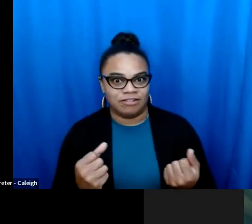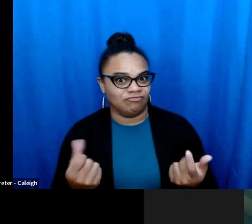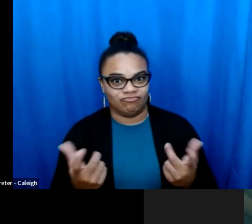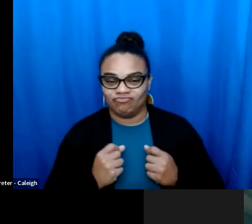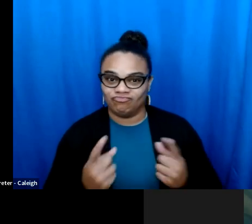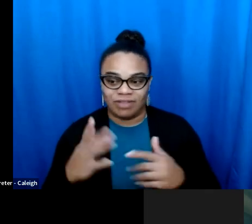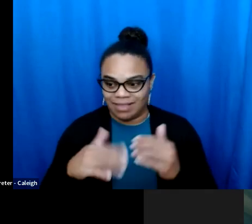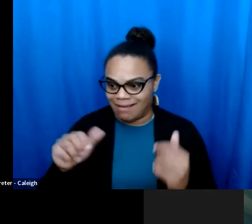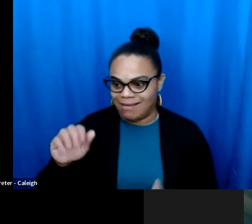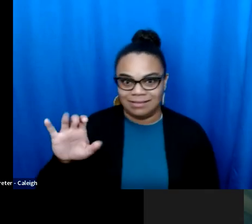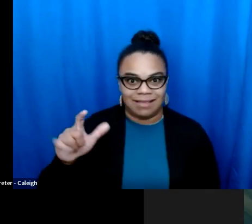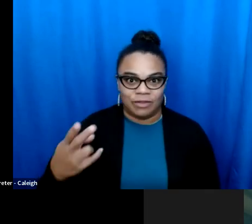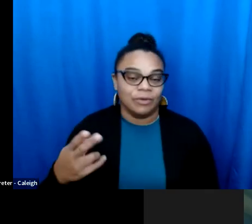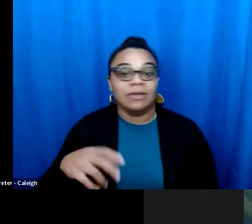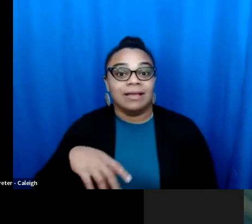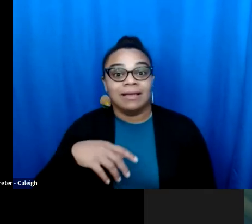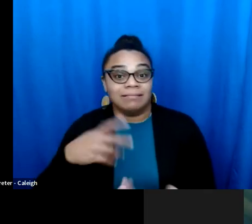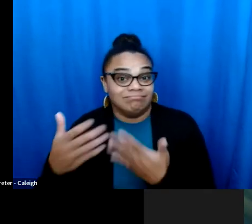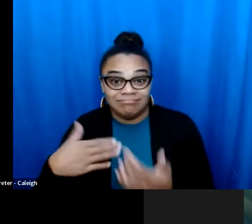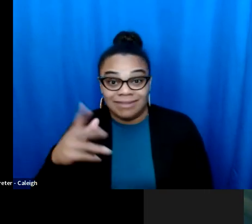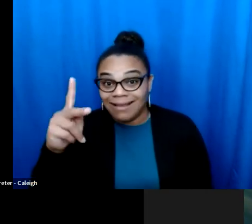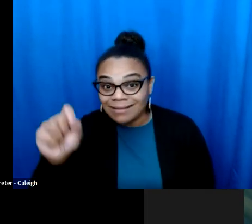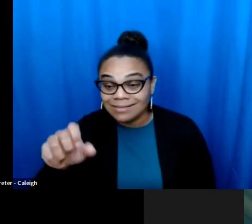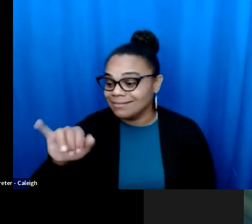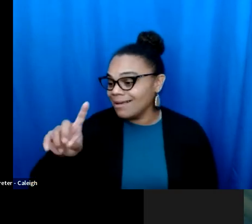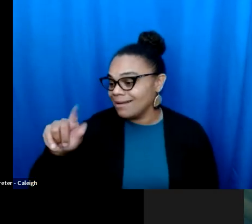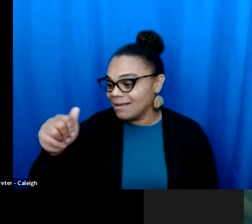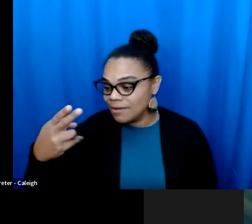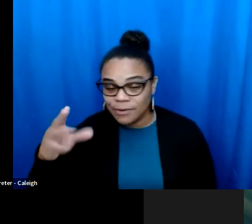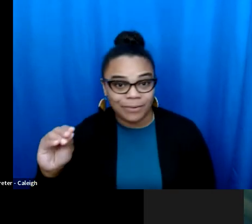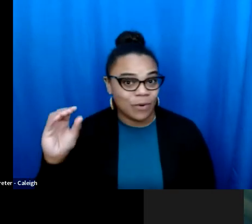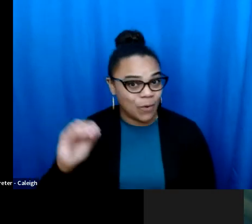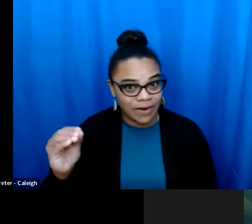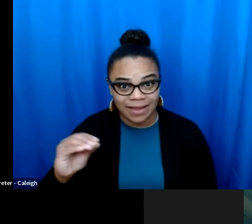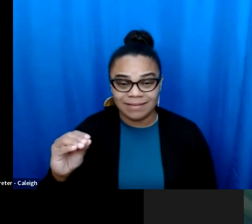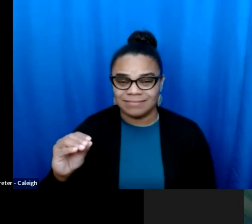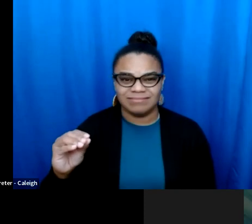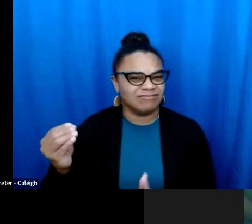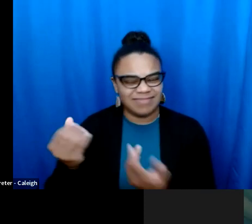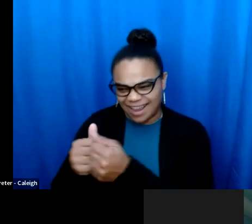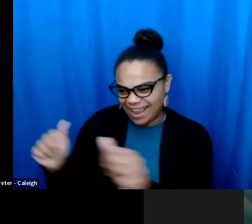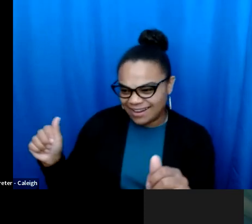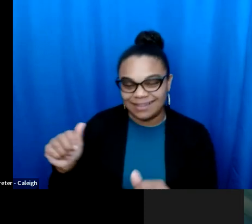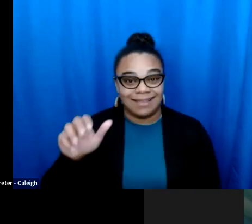future is because N. broken audio] and I think there's no group of people who is more fearless The reason we succeeded. On August the second, and the reason we will succeed in the future and I think there is no group of people anywhere in this world who is more fearless, than aco useful whether they be in Kansas or whether they be in Idaho whether they be in